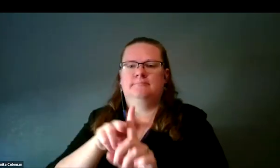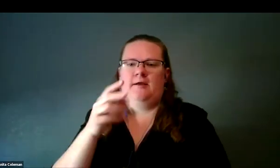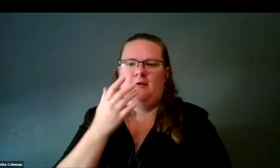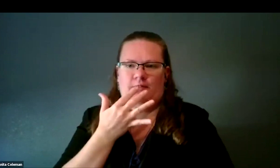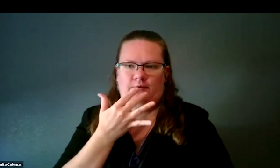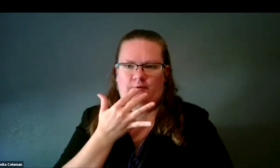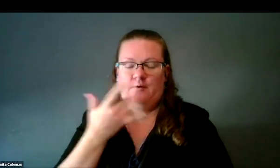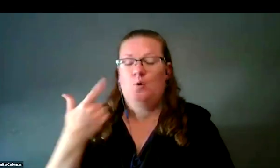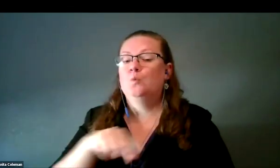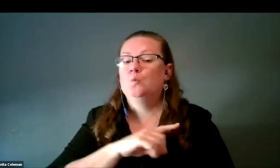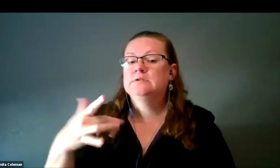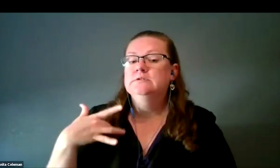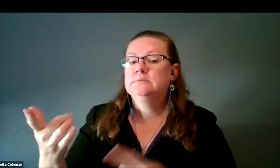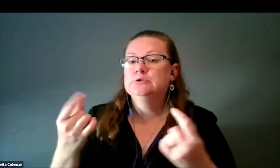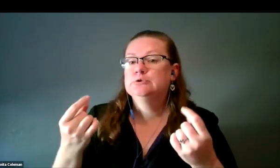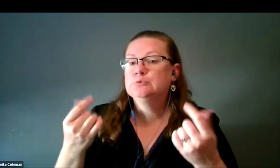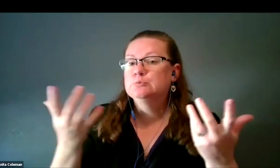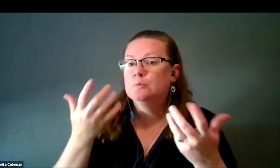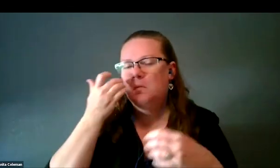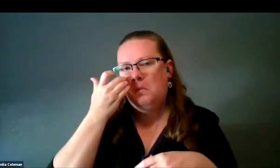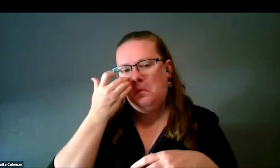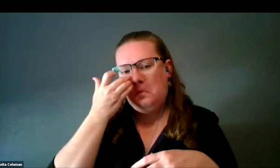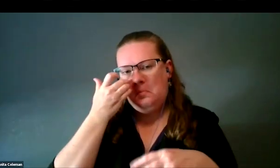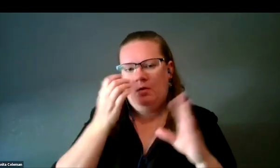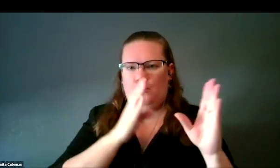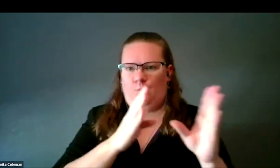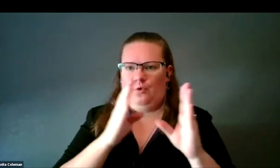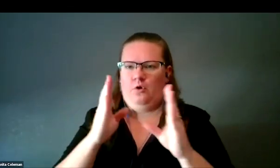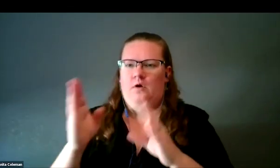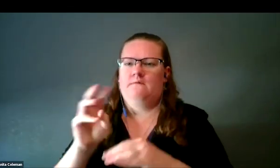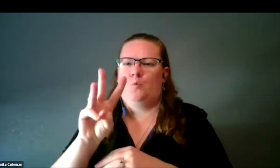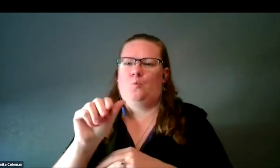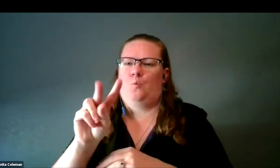Usually, what we do at Hubble is to put it in order of wavelength.